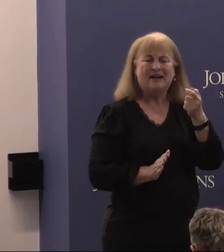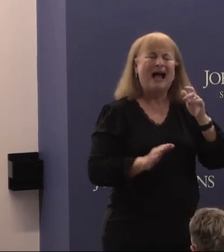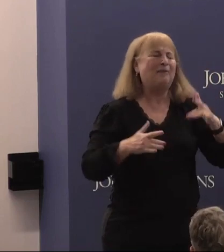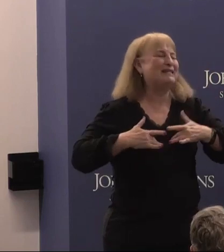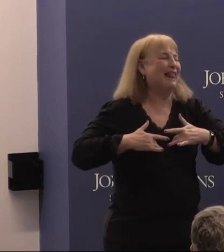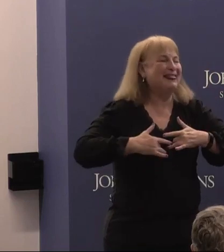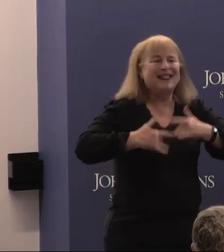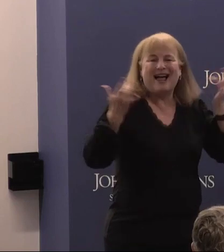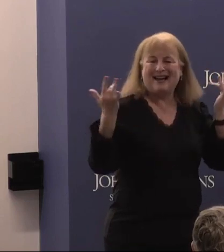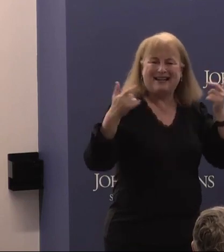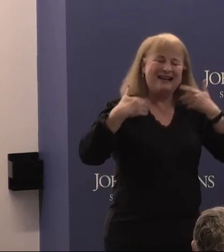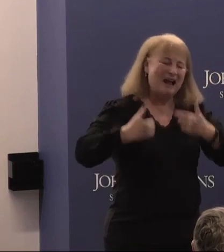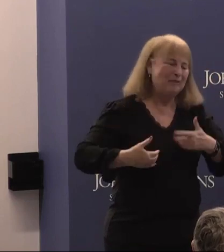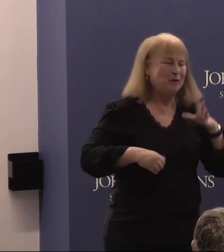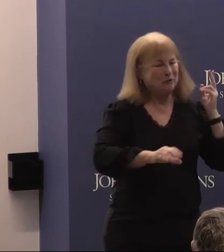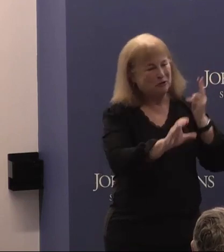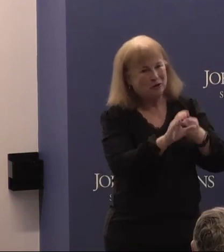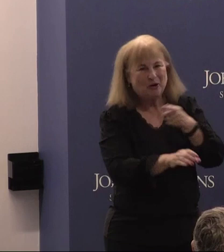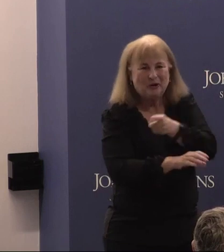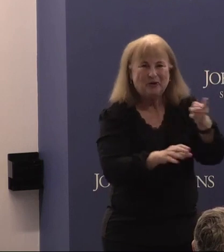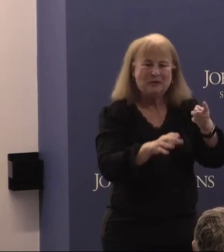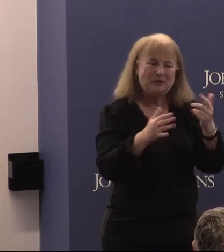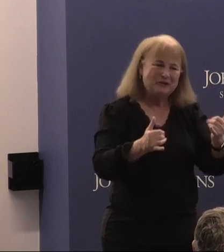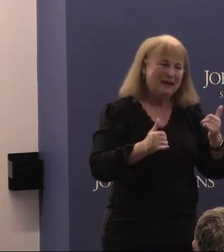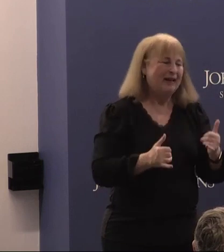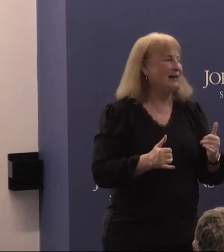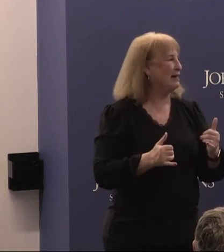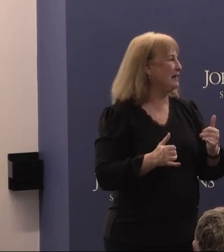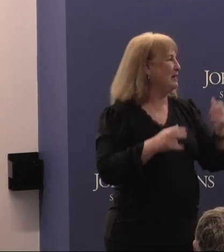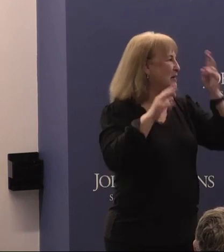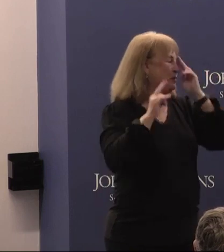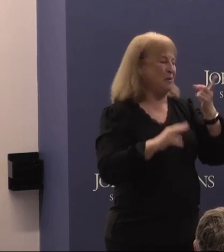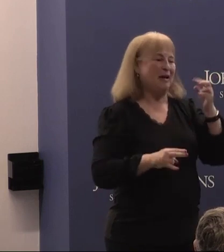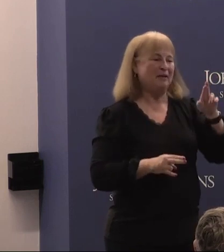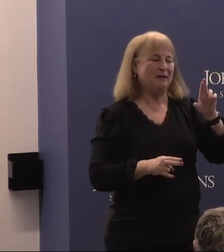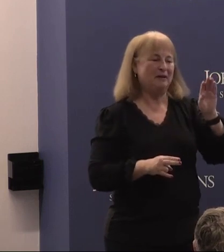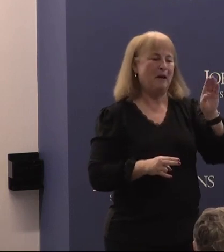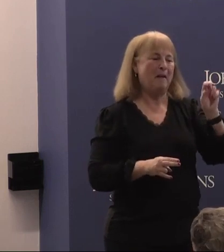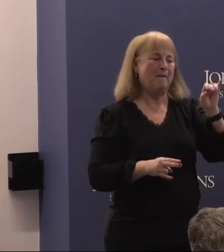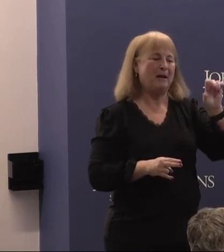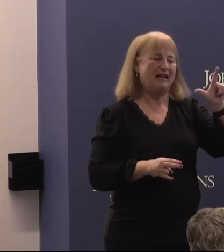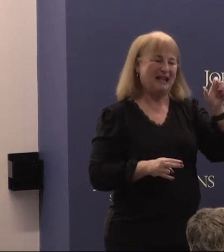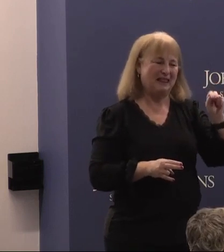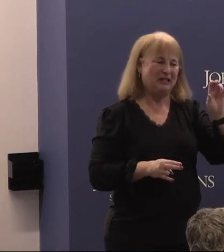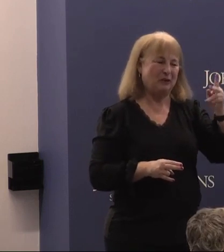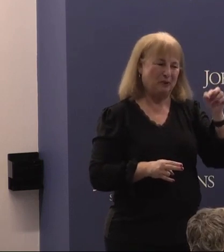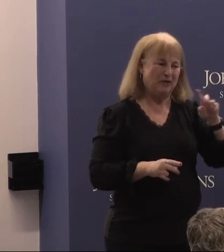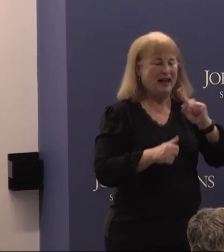I am to be able to join you all uh to honor Dr. Bonnielin Swenor as the inaugural endowed